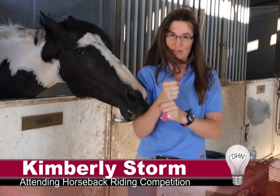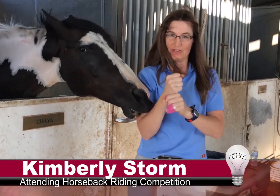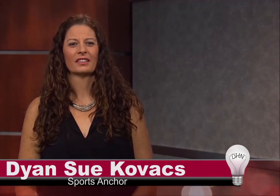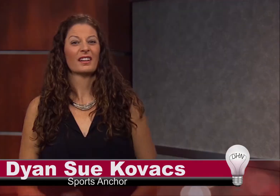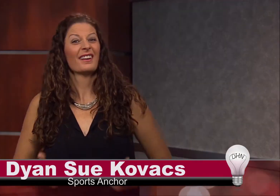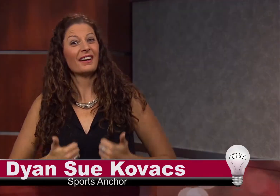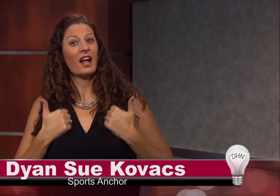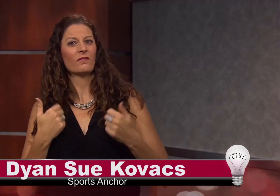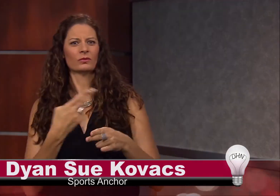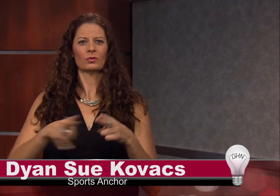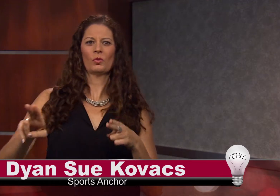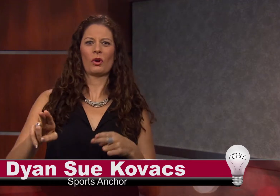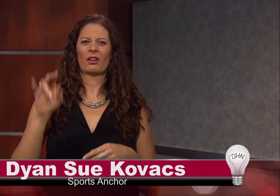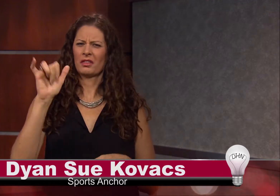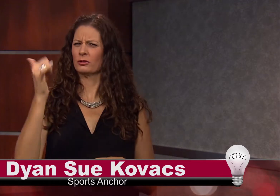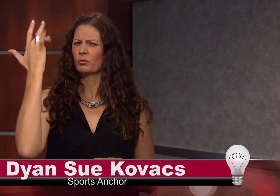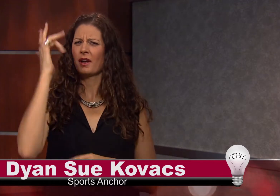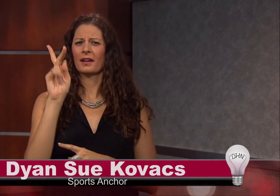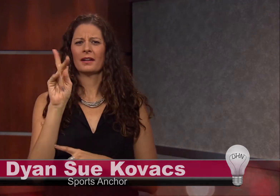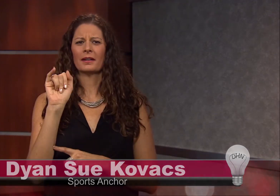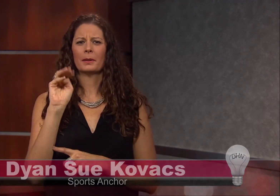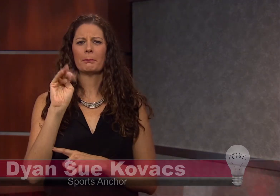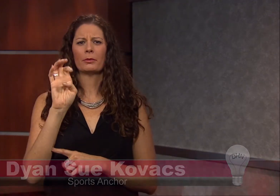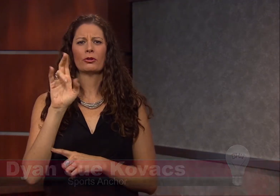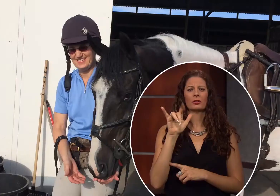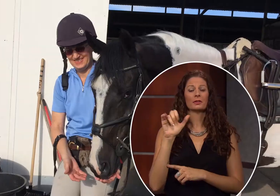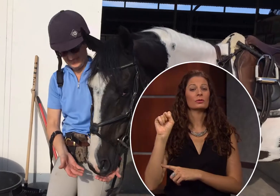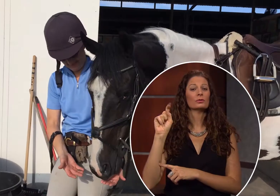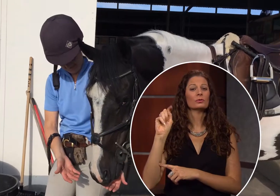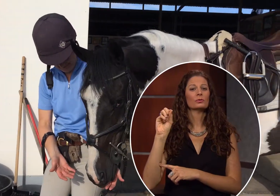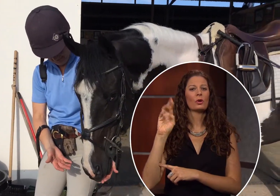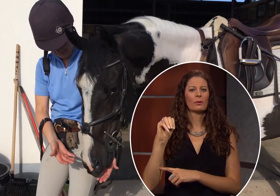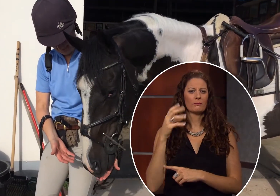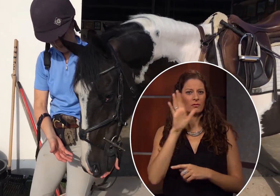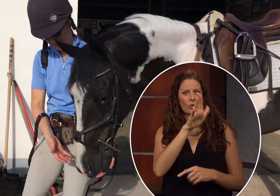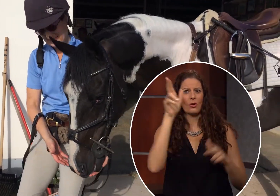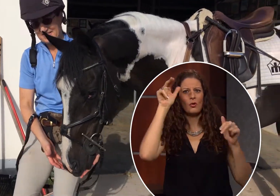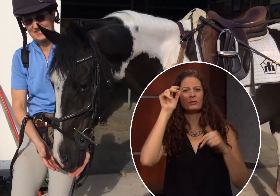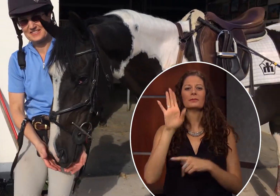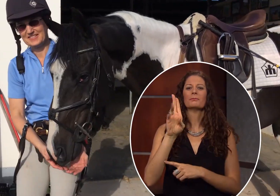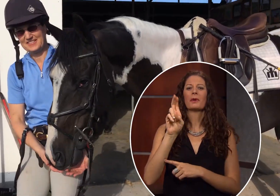Life is short… and that’s why Kimberly Storm and her horse, Bucky,